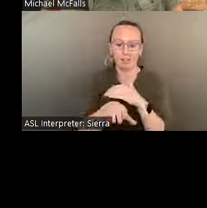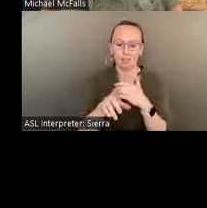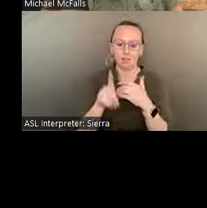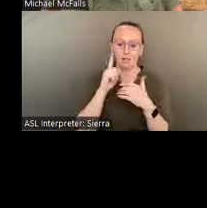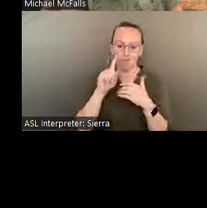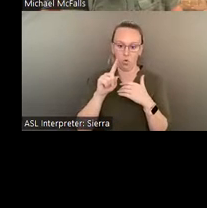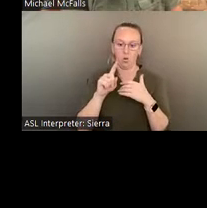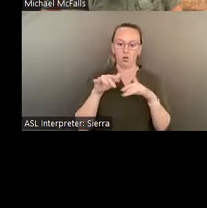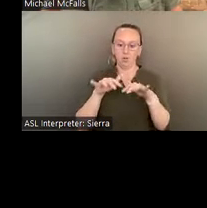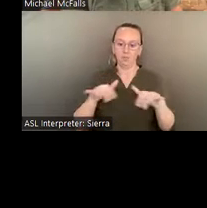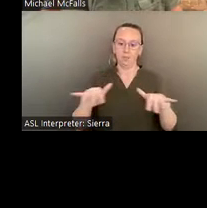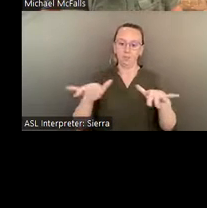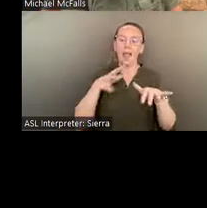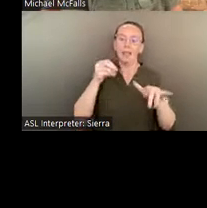of Pasaquan.